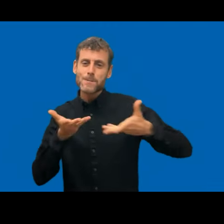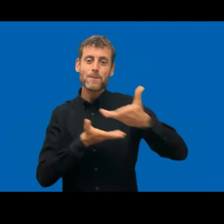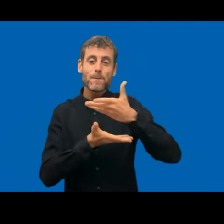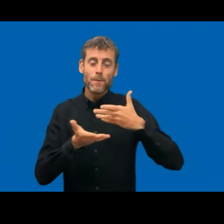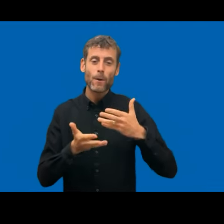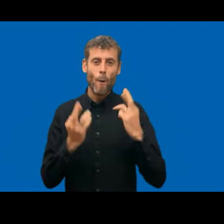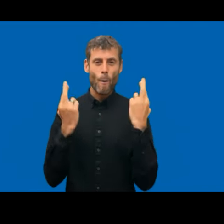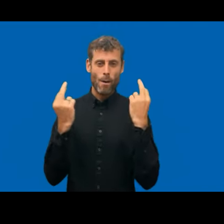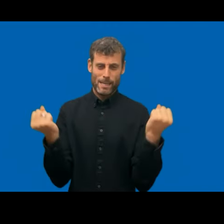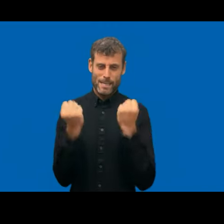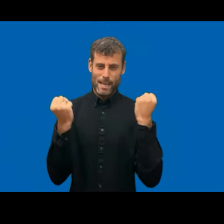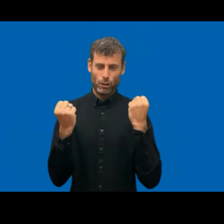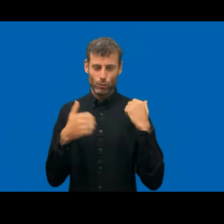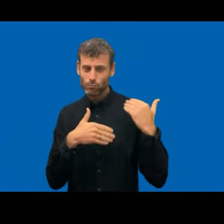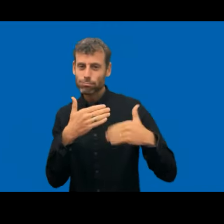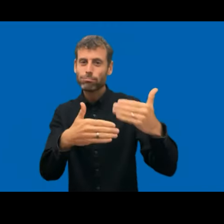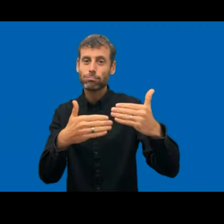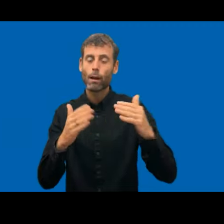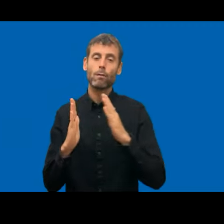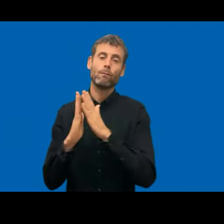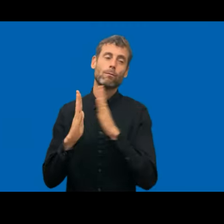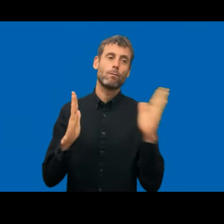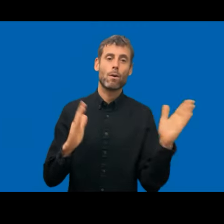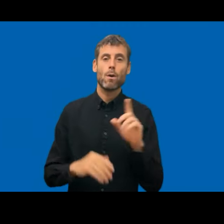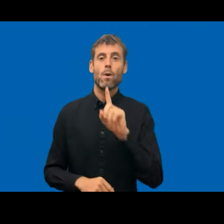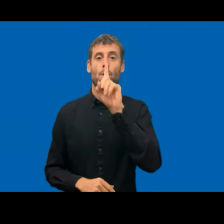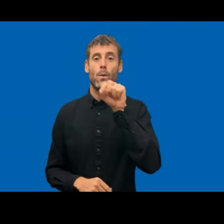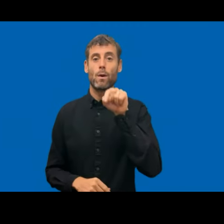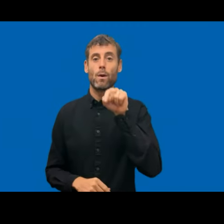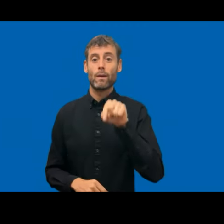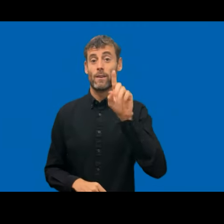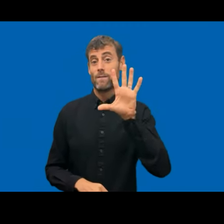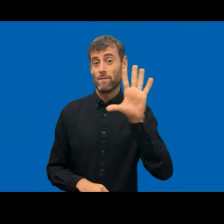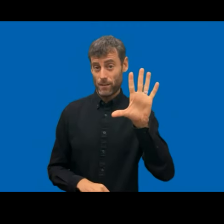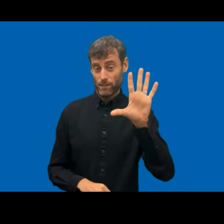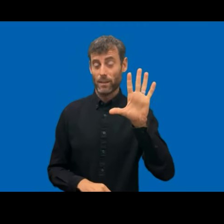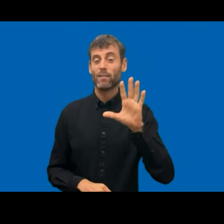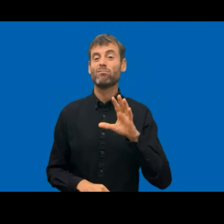and we will meet again quarter past one Central European time when we will talk